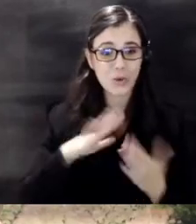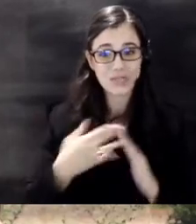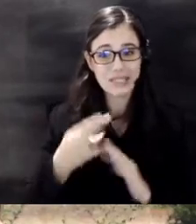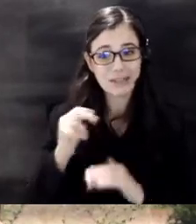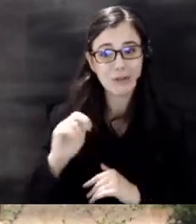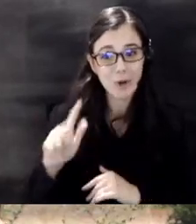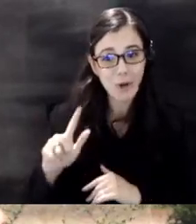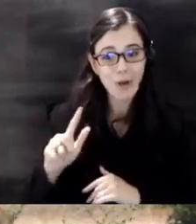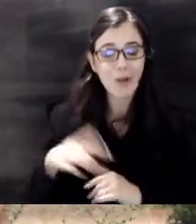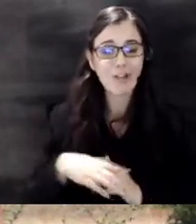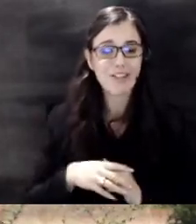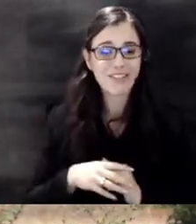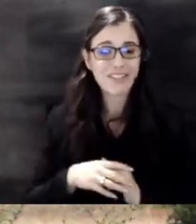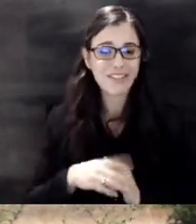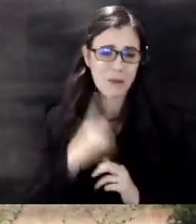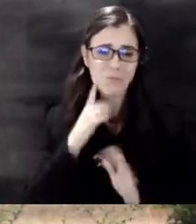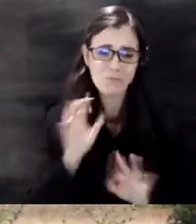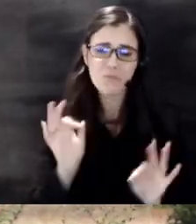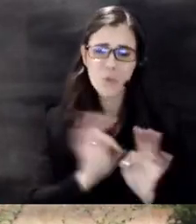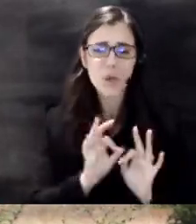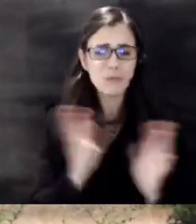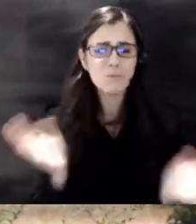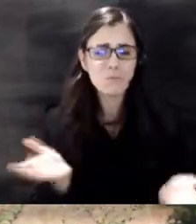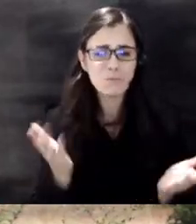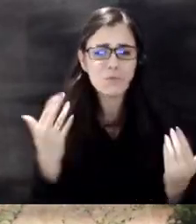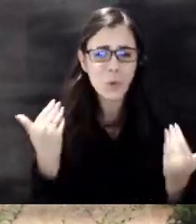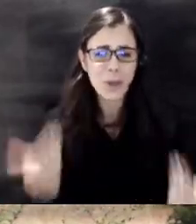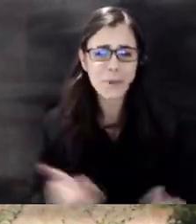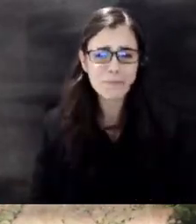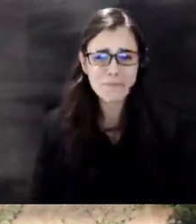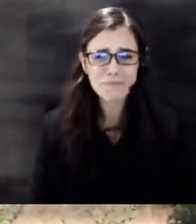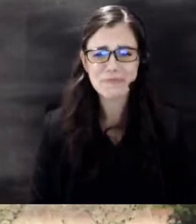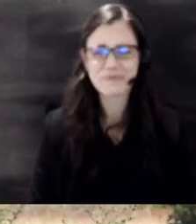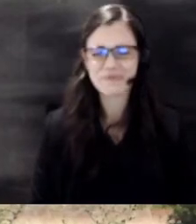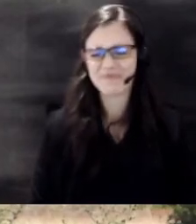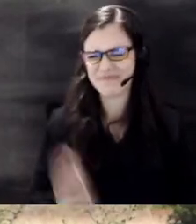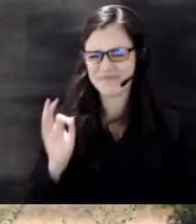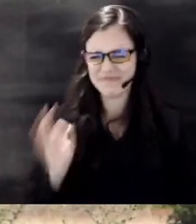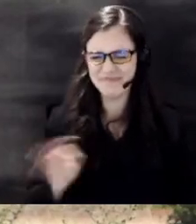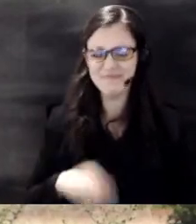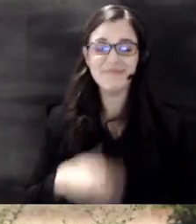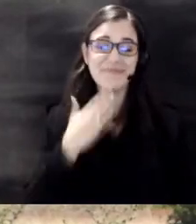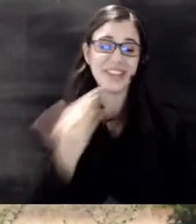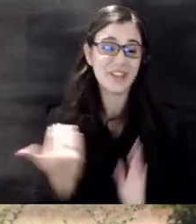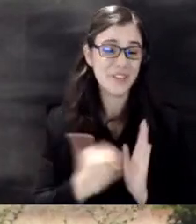folks would appreciate that so anytime so uh thank you again Emily uh and for everything